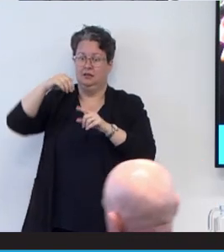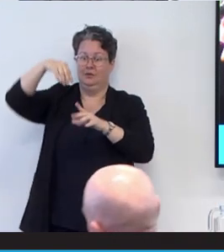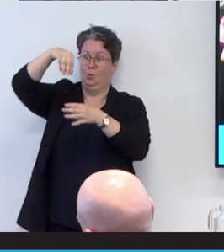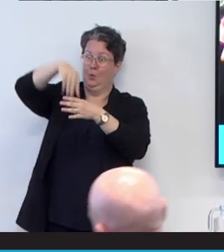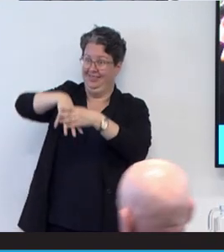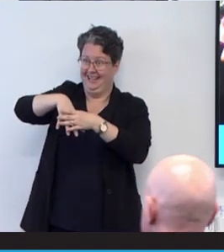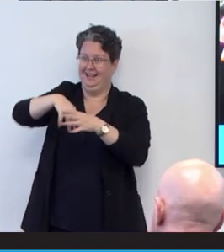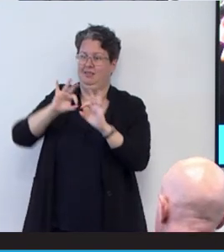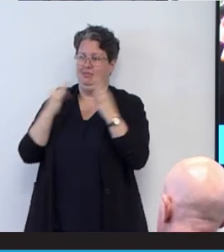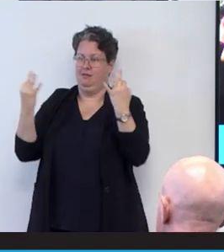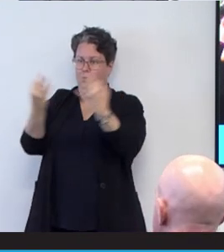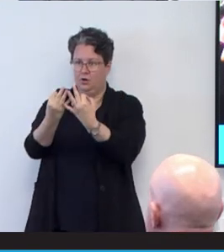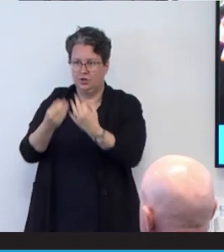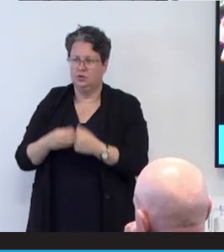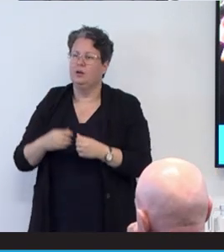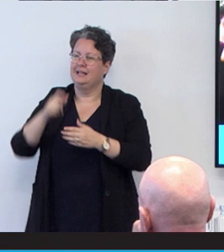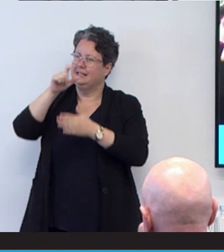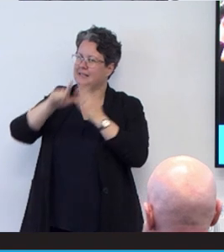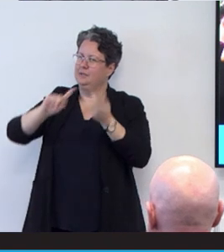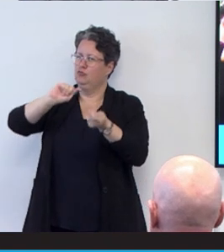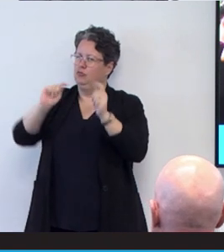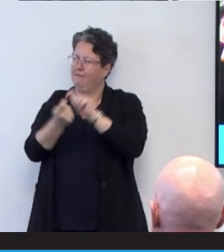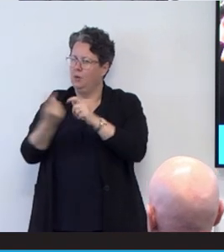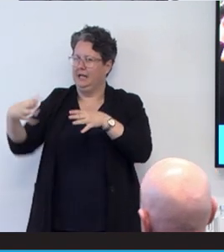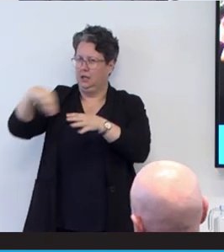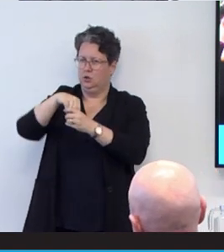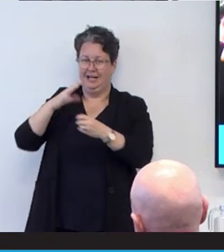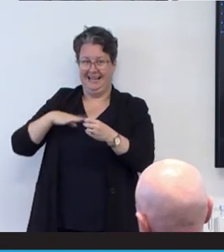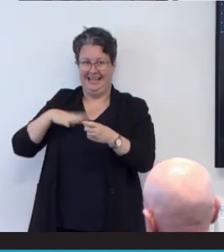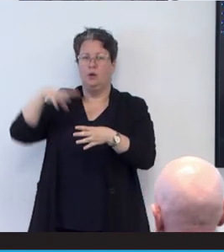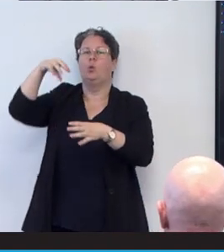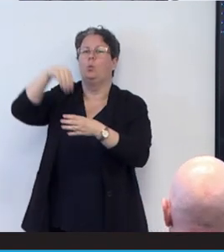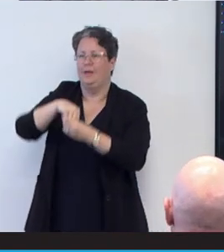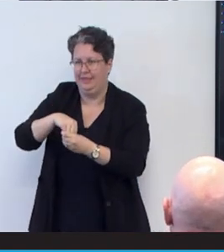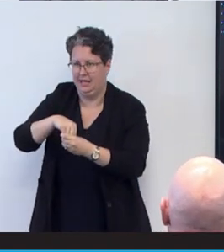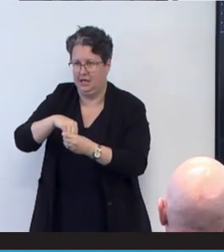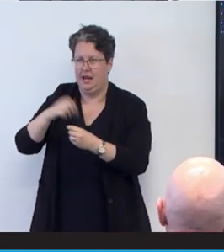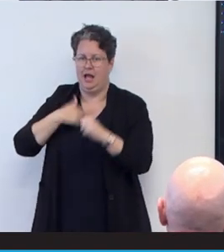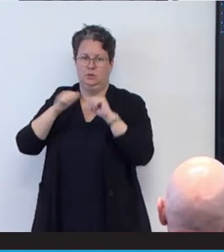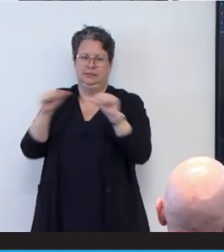I think disability, employment and inclusion is really, really important in our systems